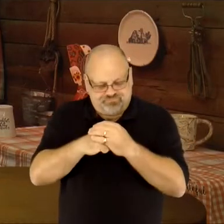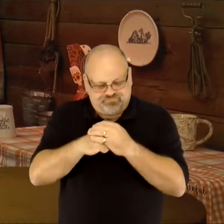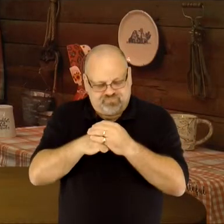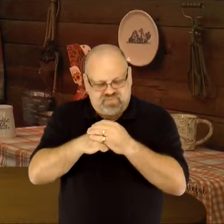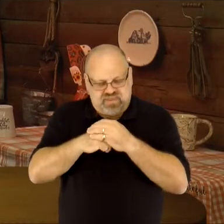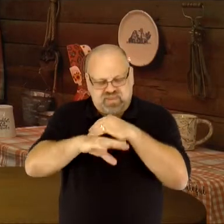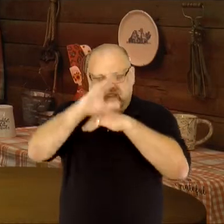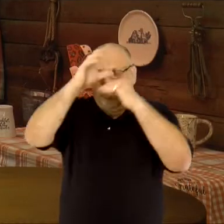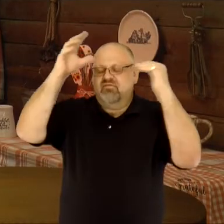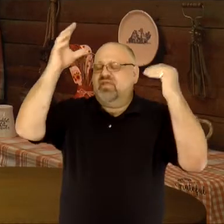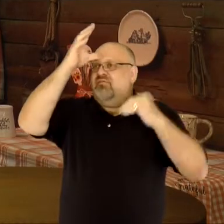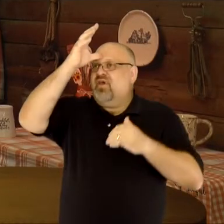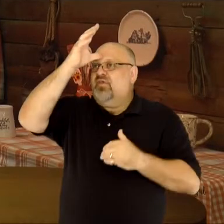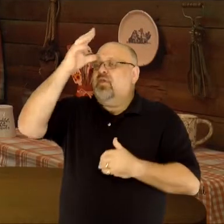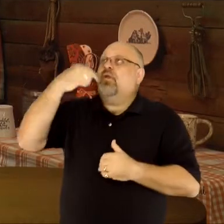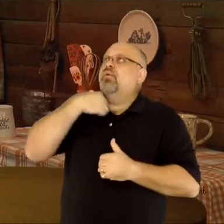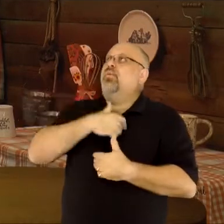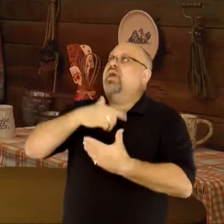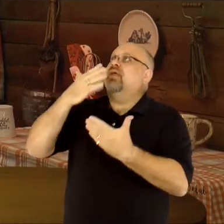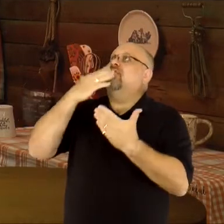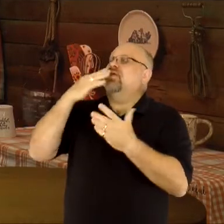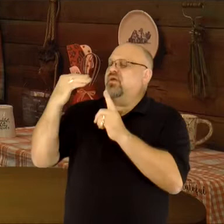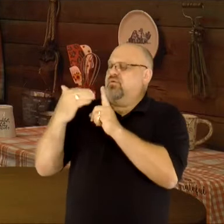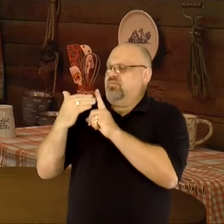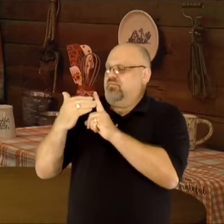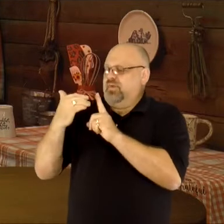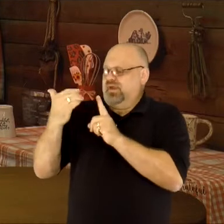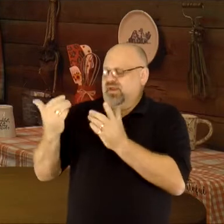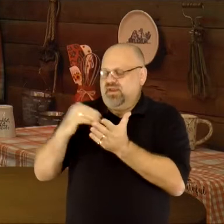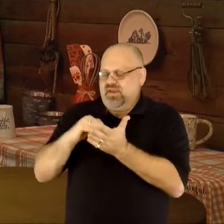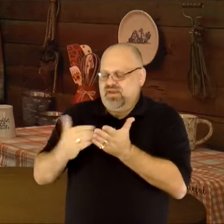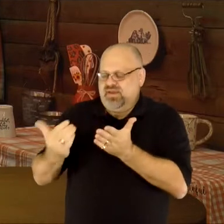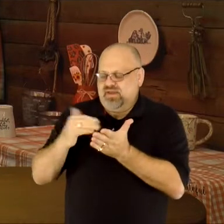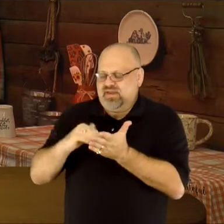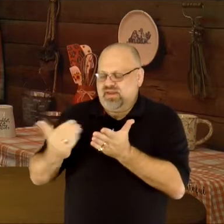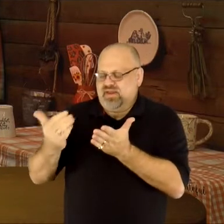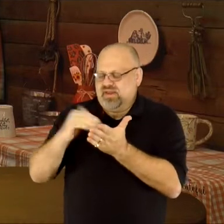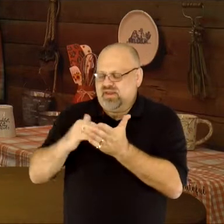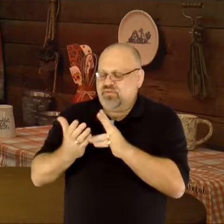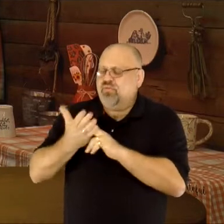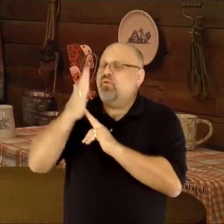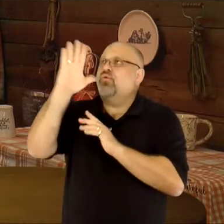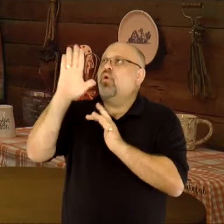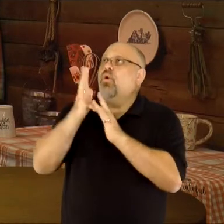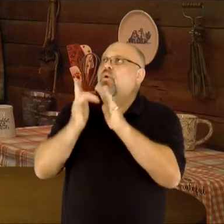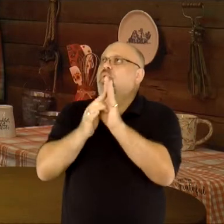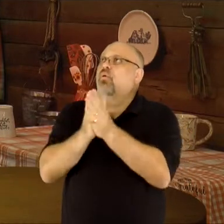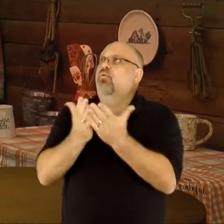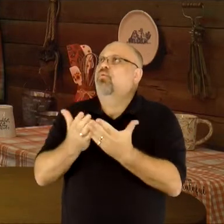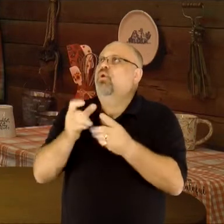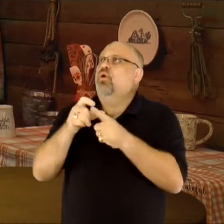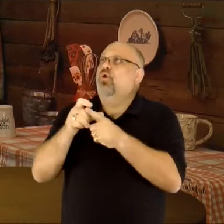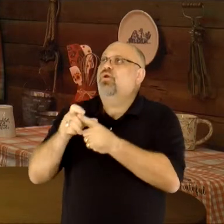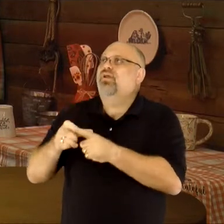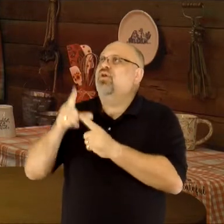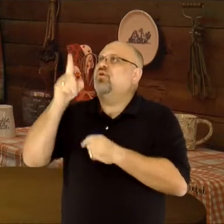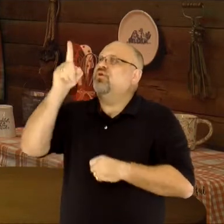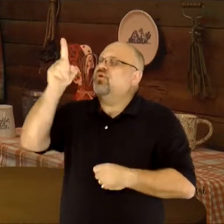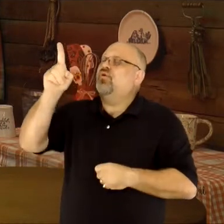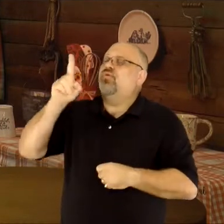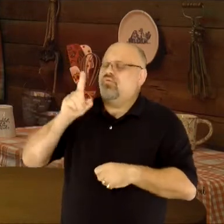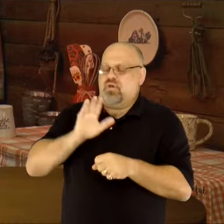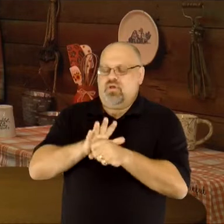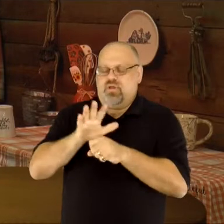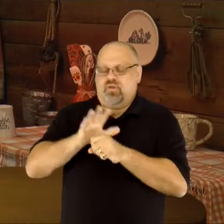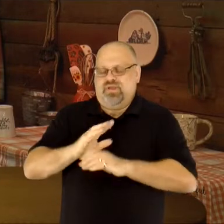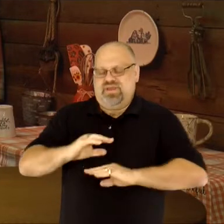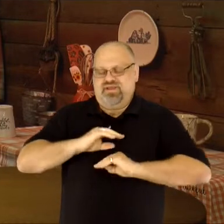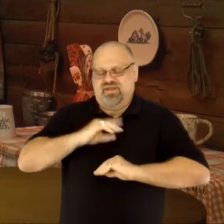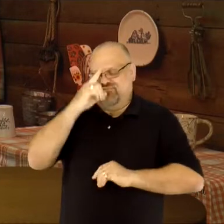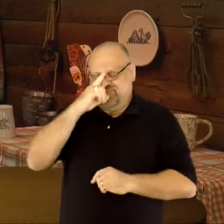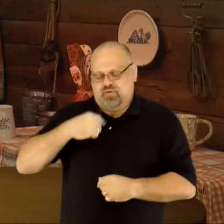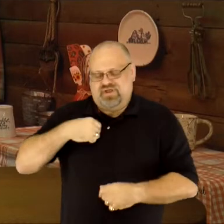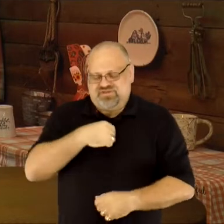we thank You for reminding us over and over again through Your word, that You are enough for us.